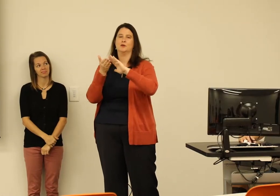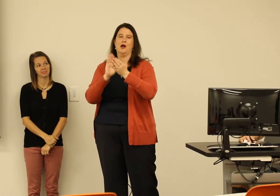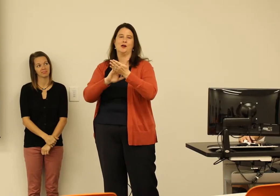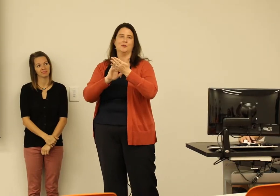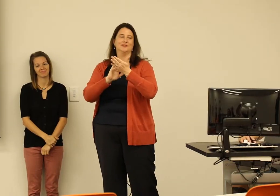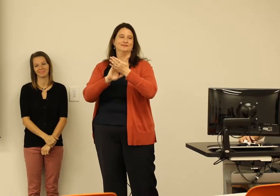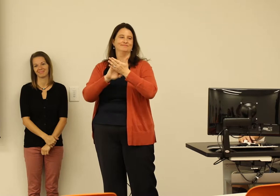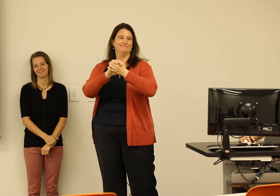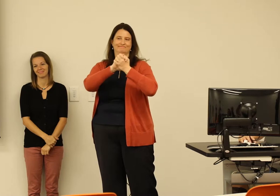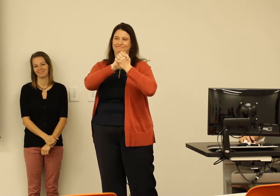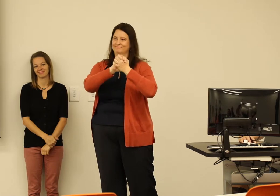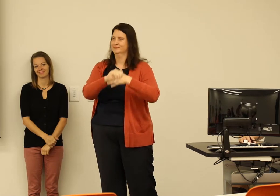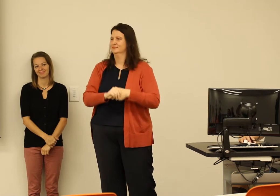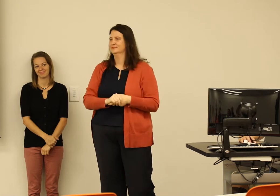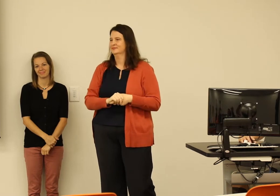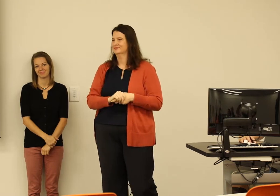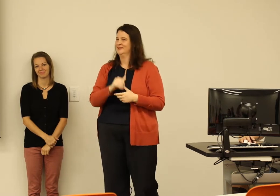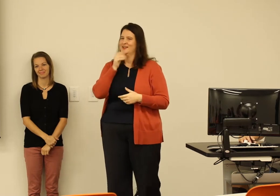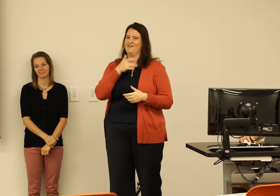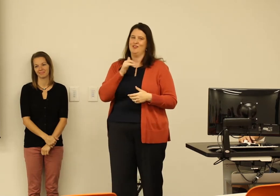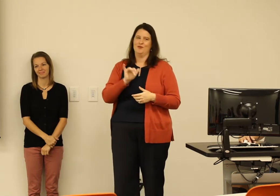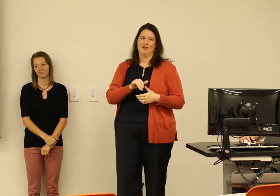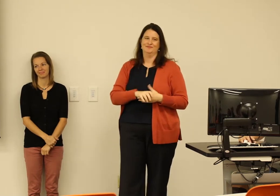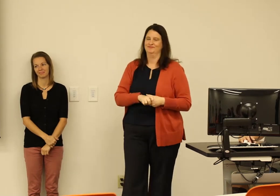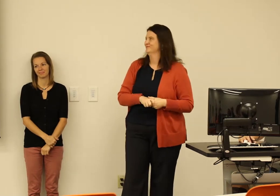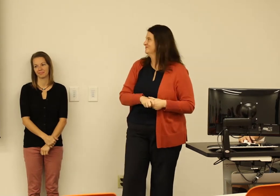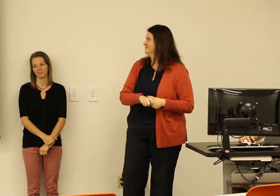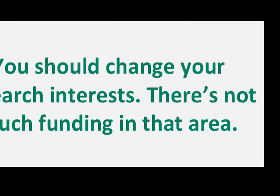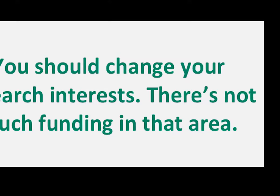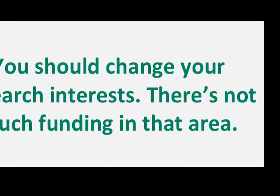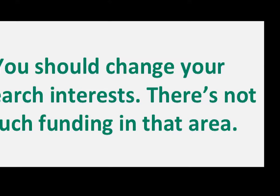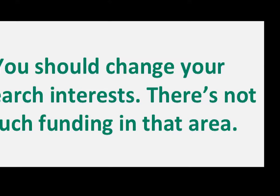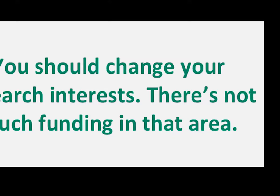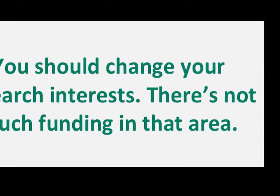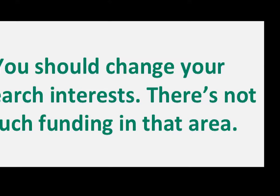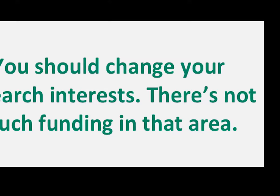Now this was meant to be a compliment. This was meant to be praise. It definitely didn't feel that way. "You should change